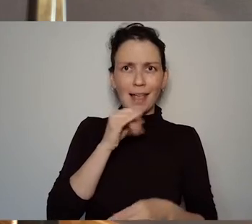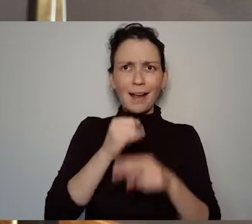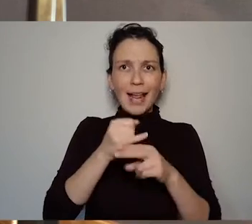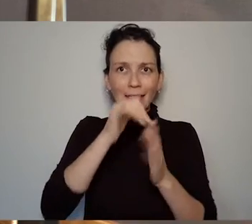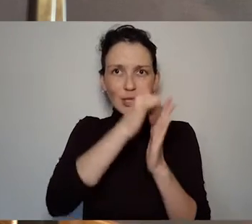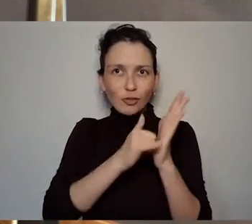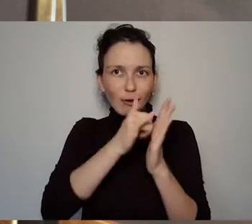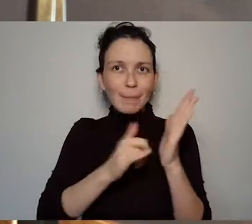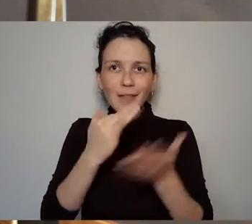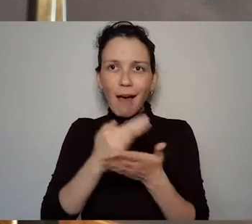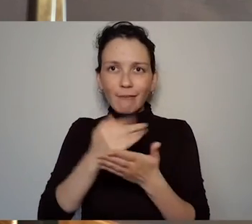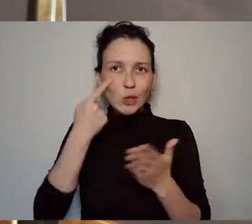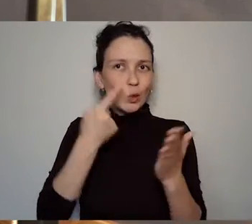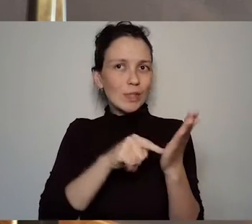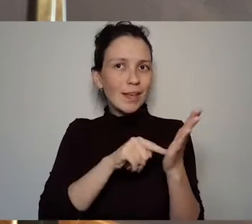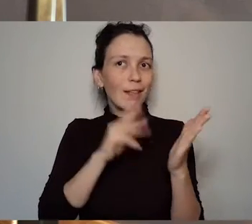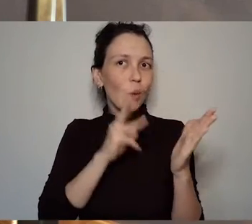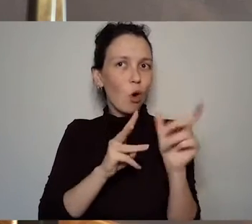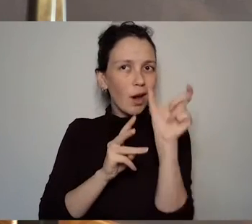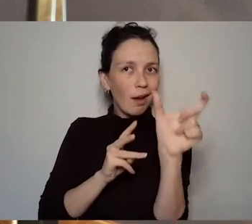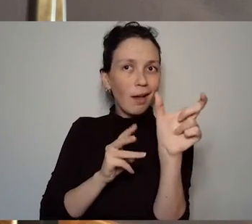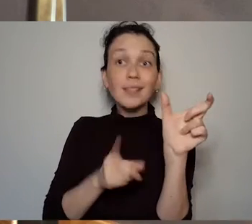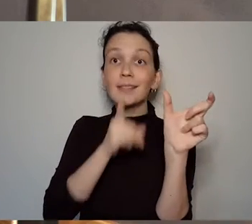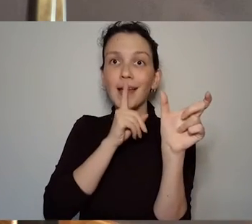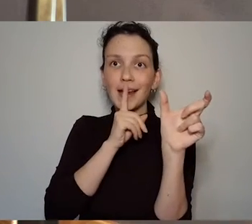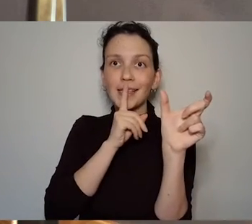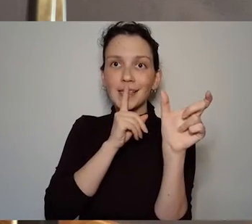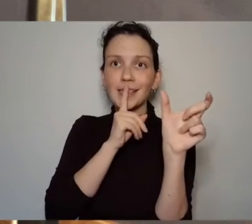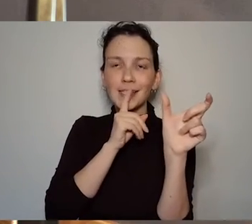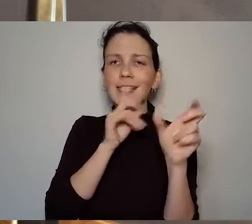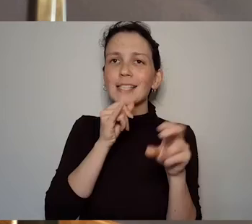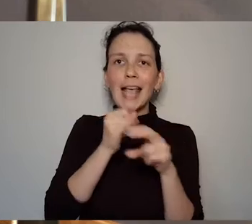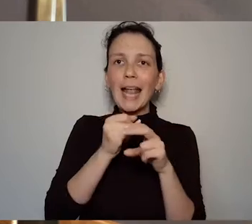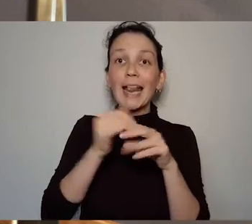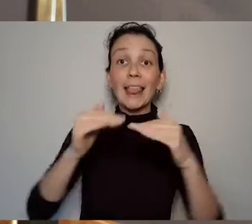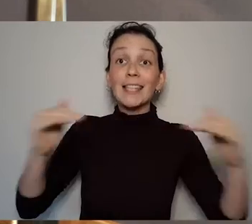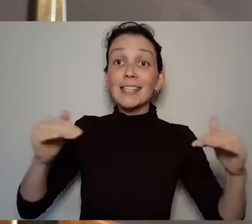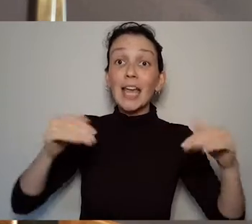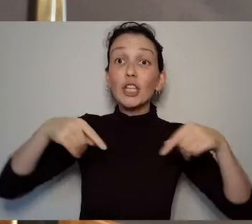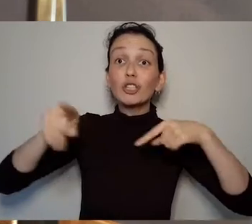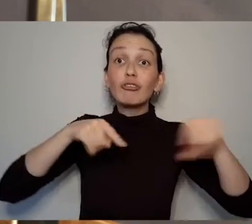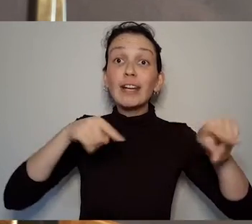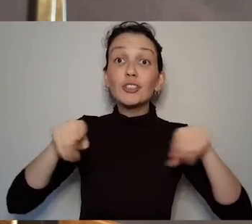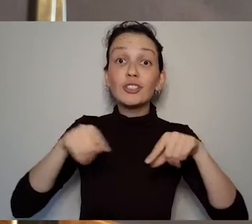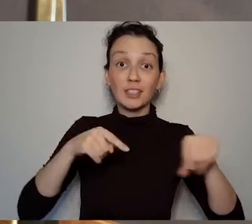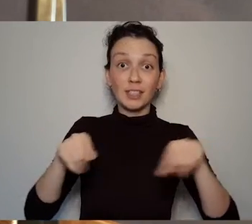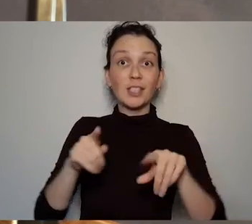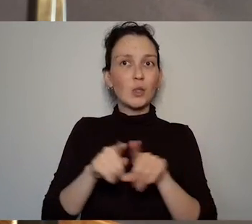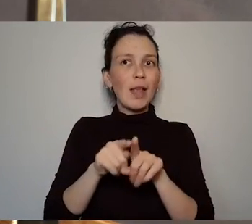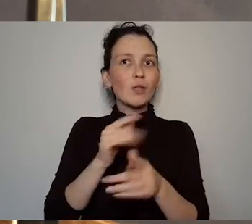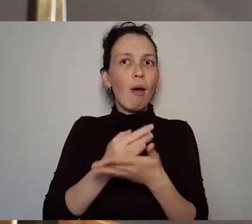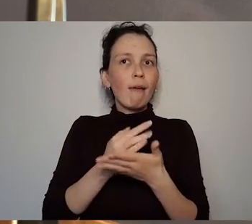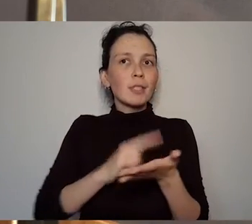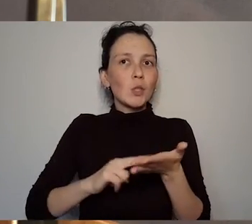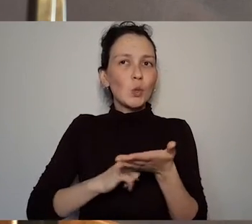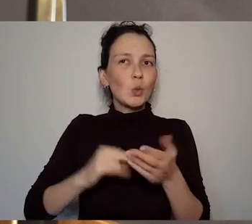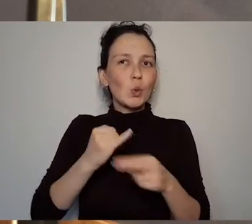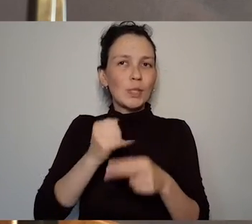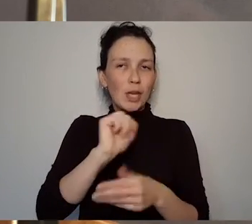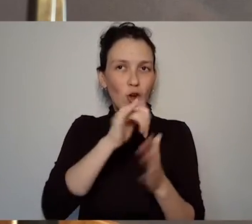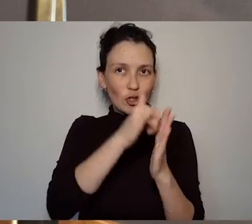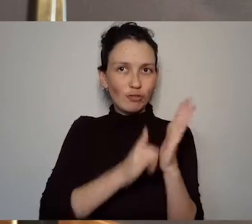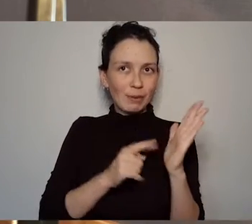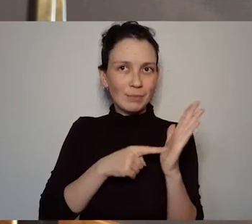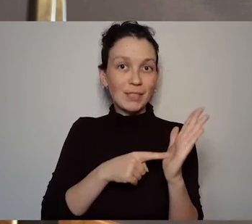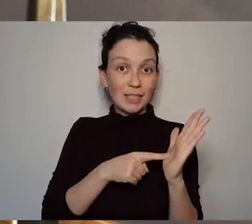can be communicated. So she uses the word silence throughout her work. Her stage directions but also